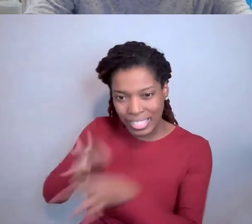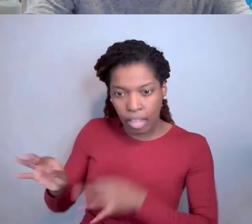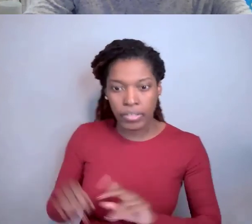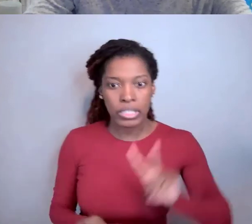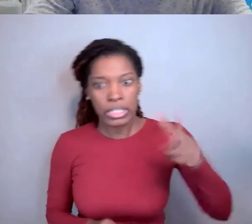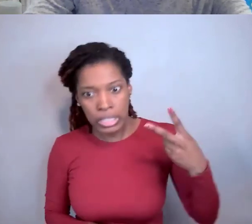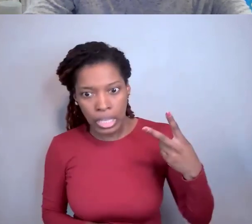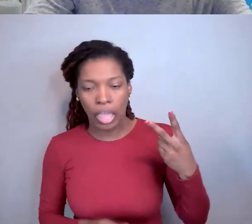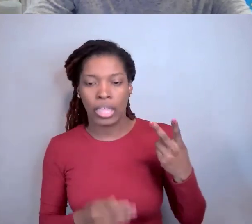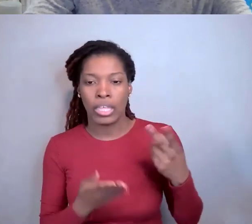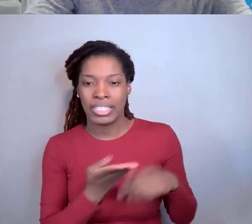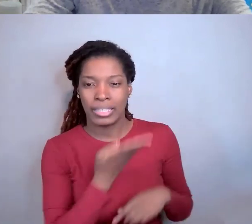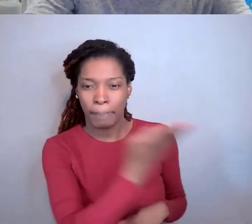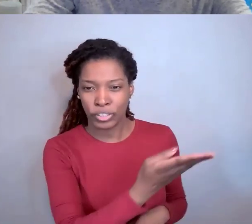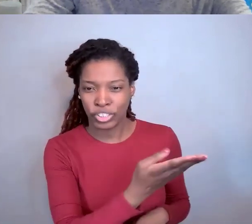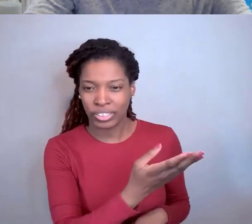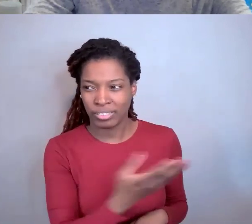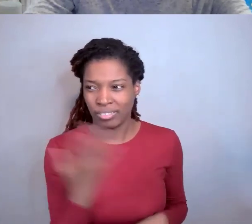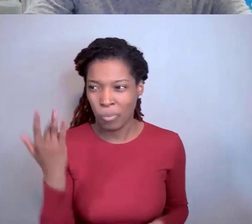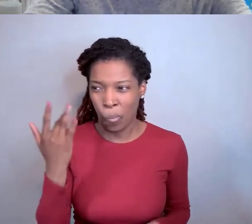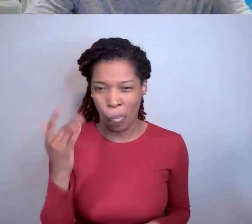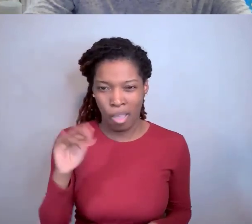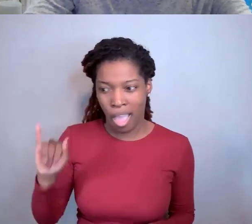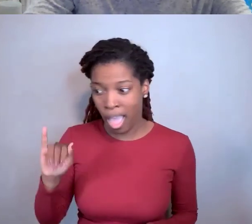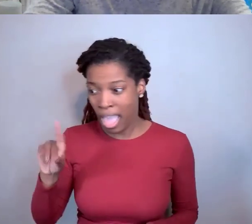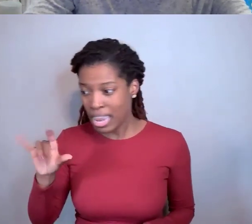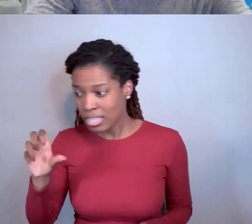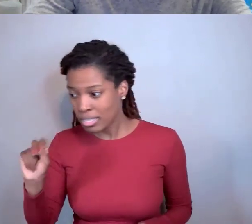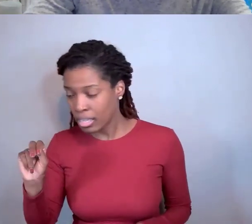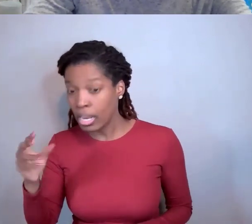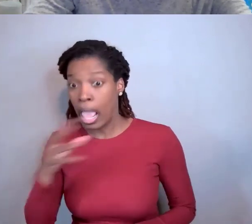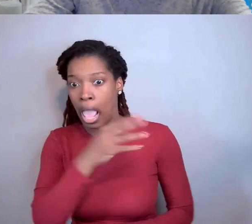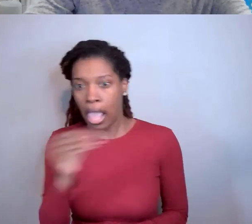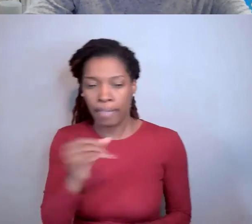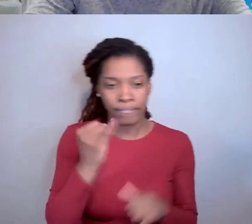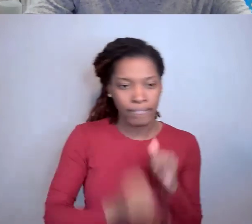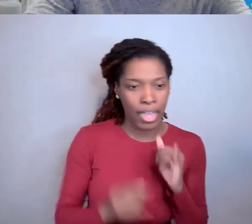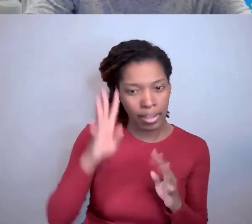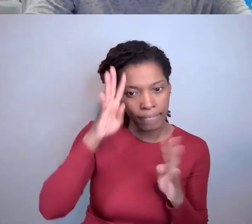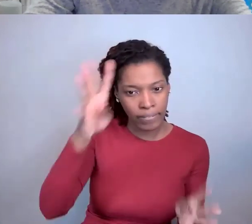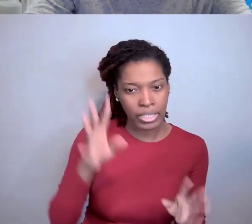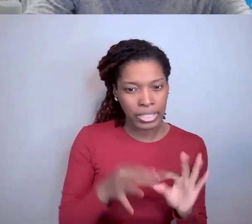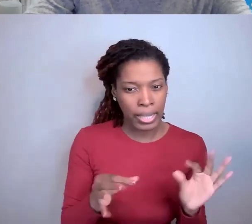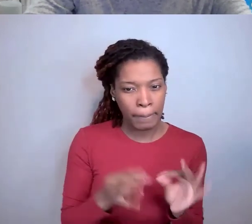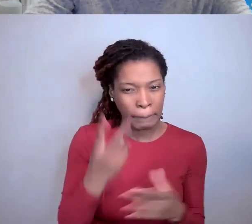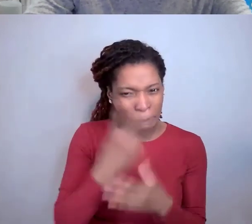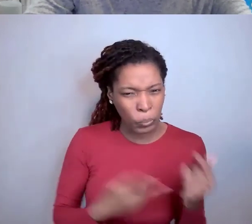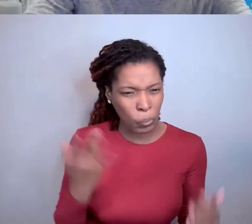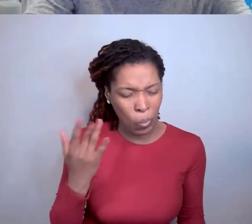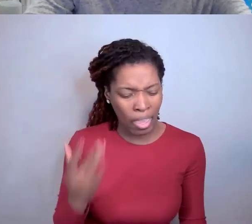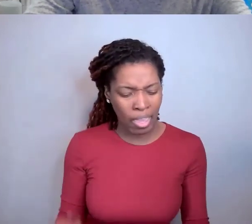So why do we have to report in iEdison and also submit a final invention statement? Scott Cooper: Well, again,